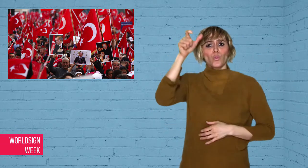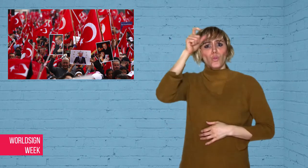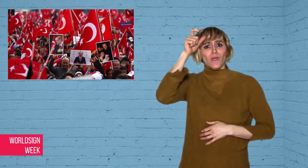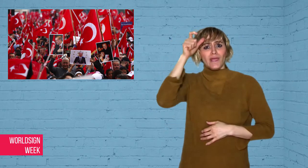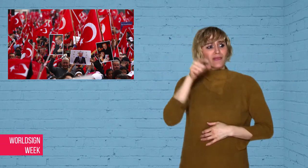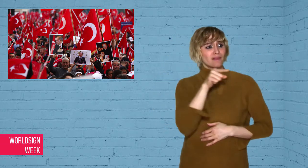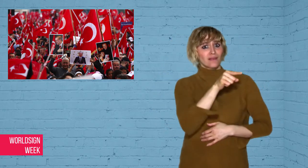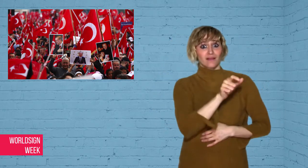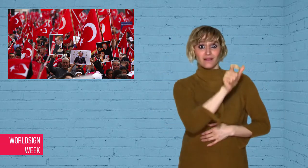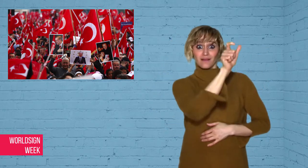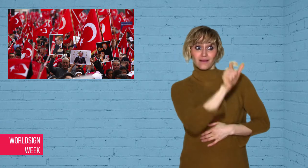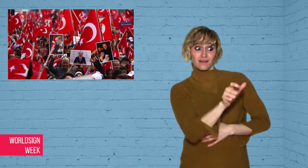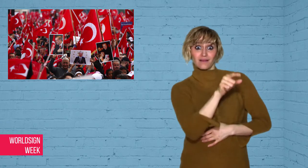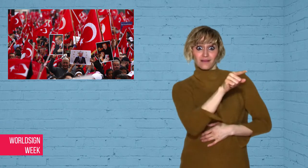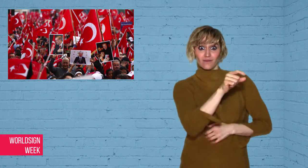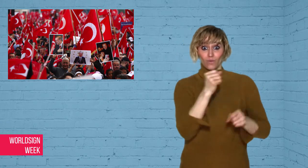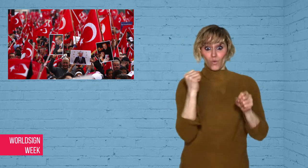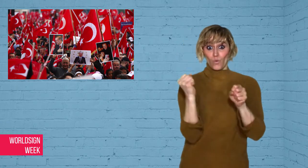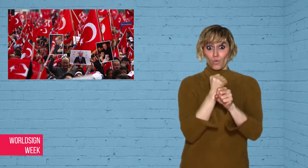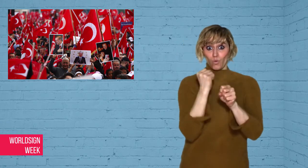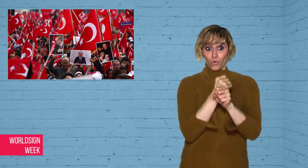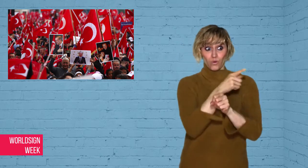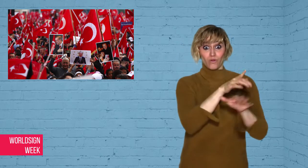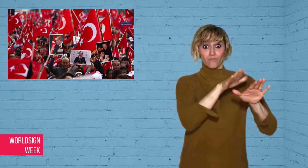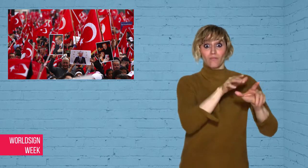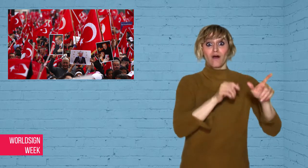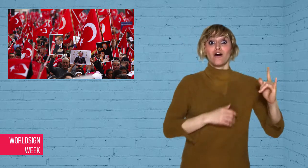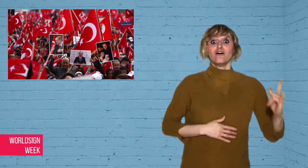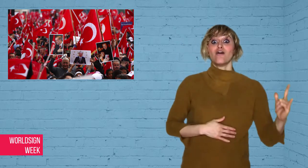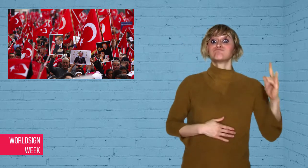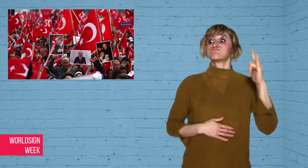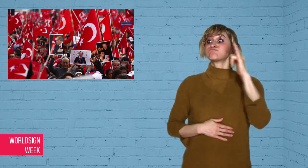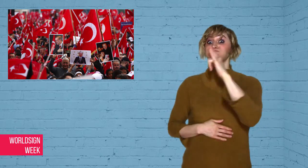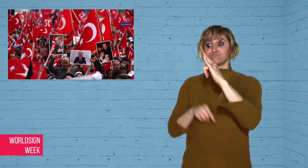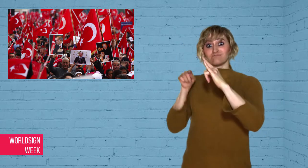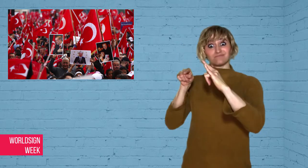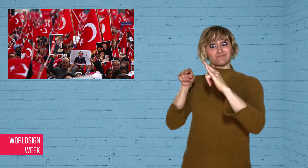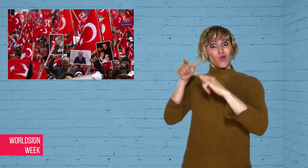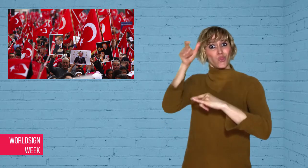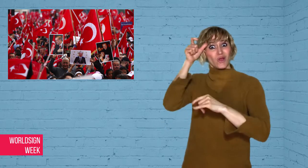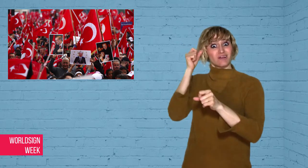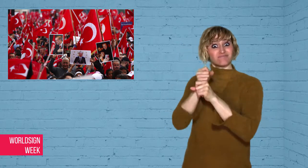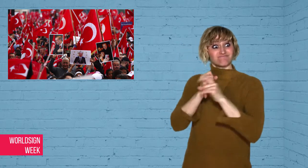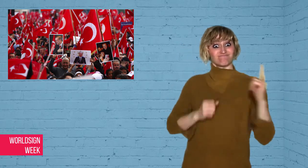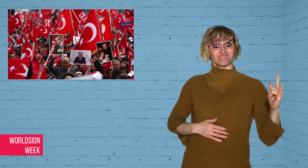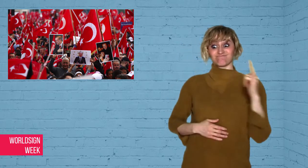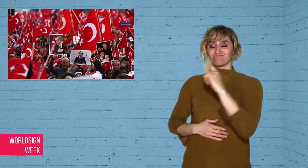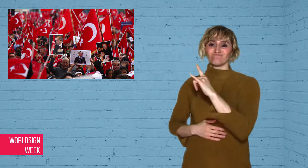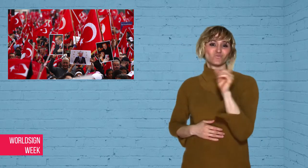ambassador to not return to